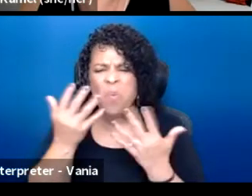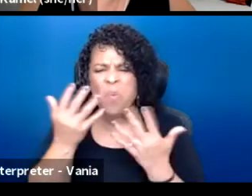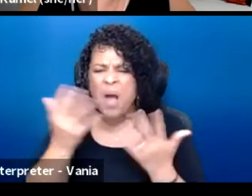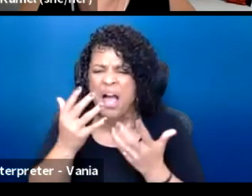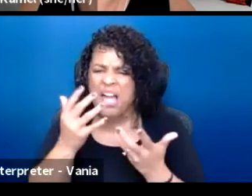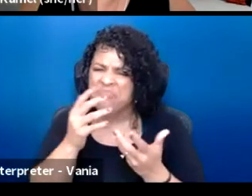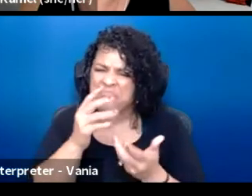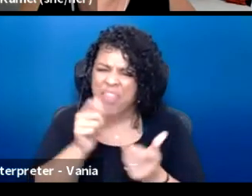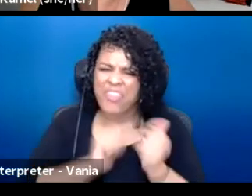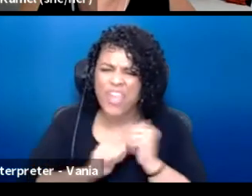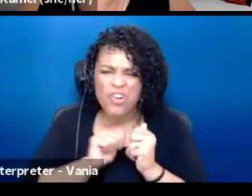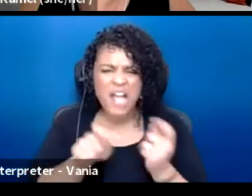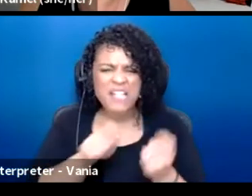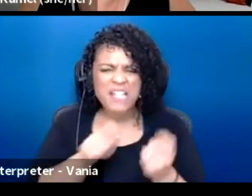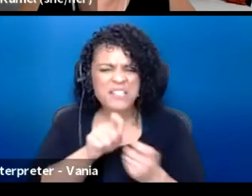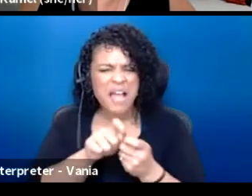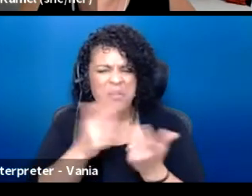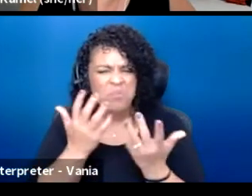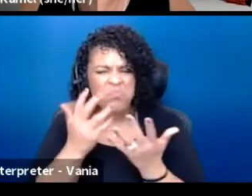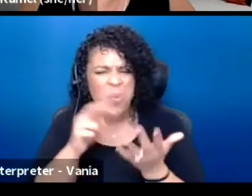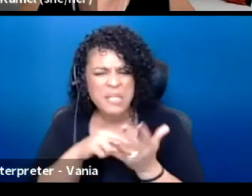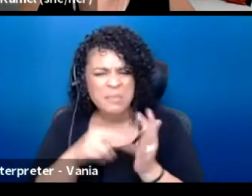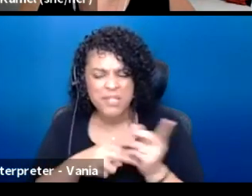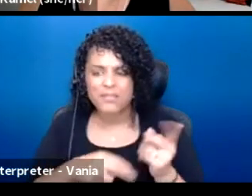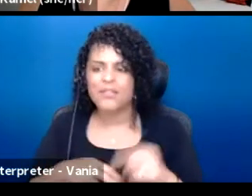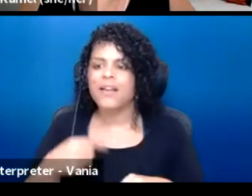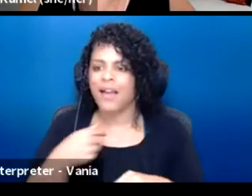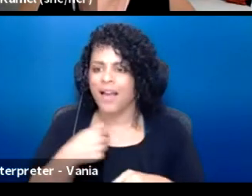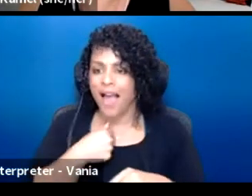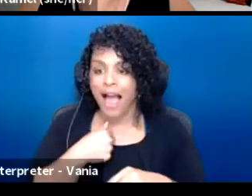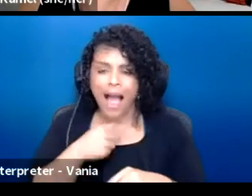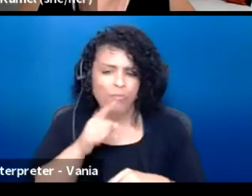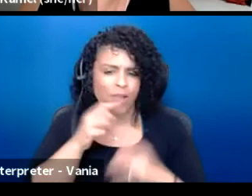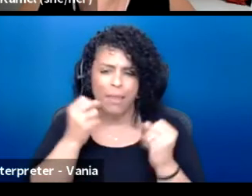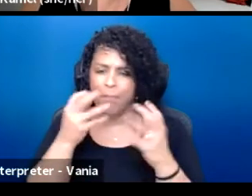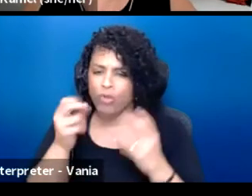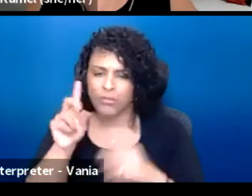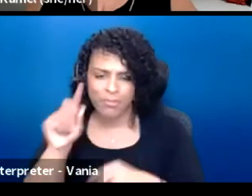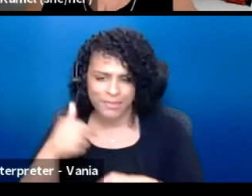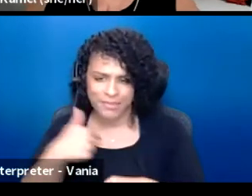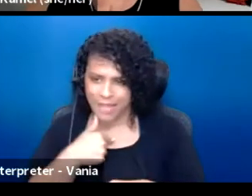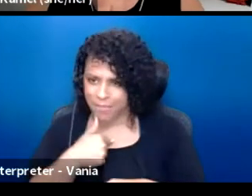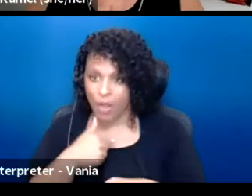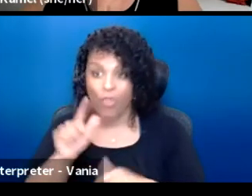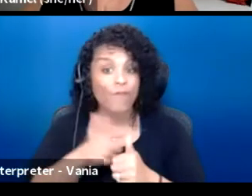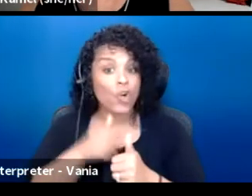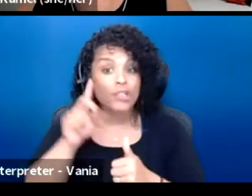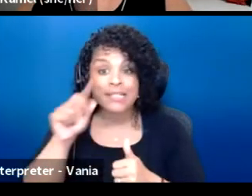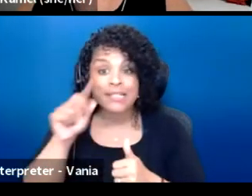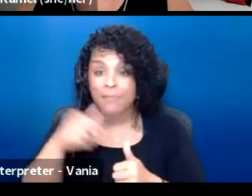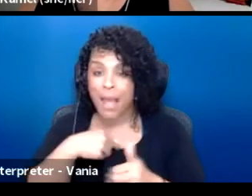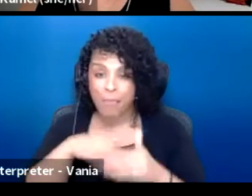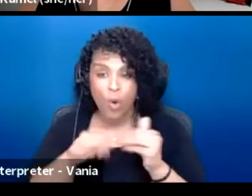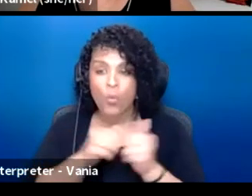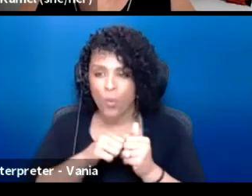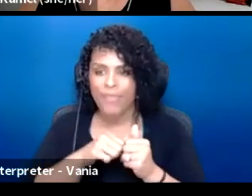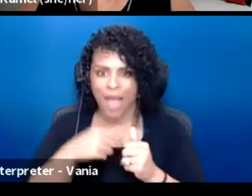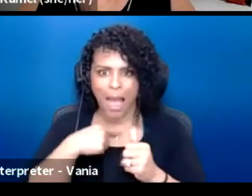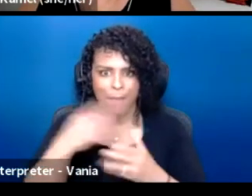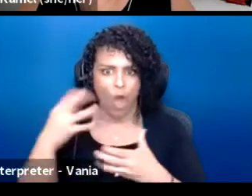So, as I shared, like I multiply disabled. One of the first disability, of course I was born with an autistic.